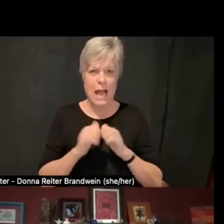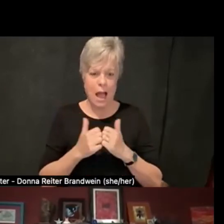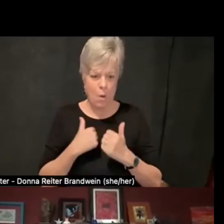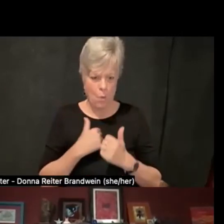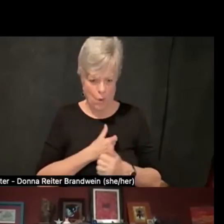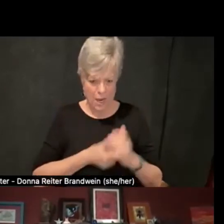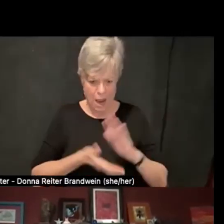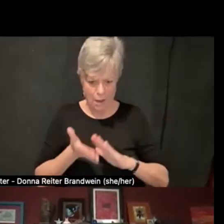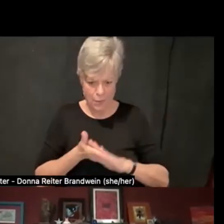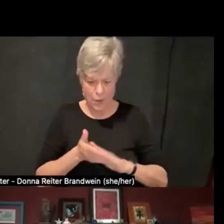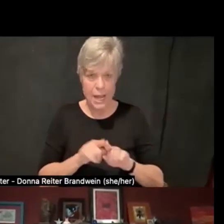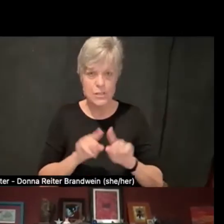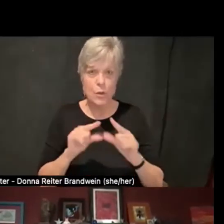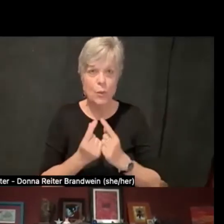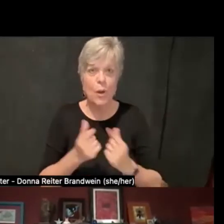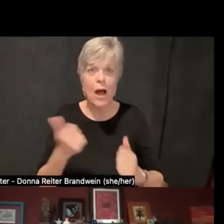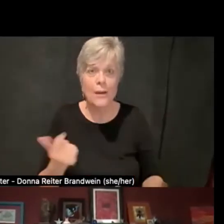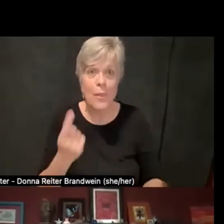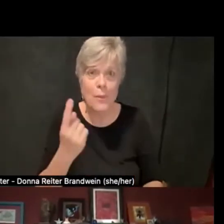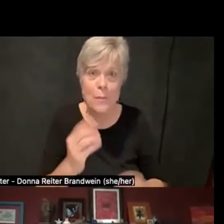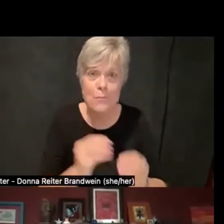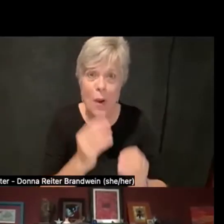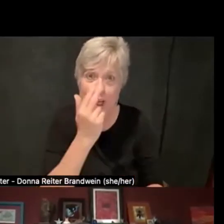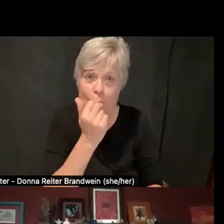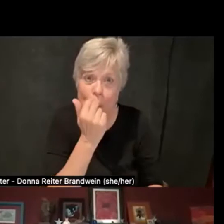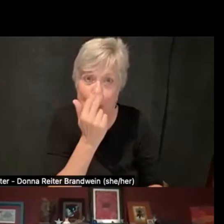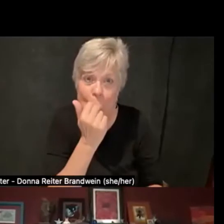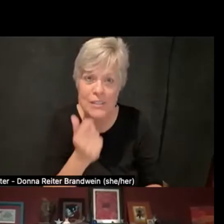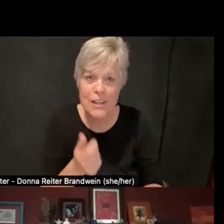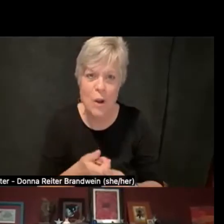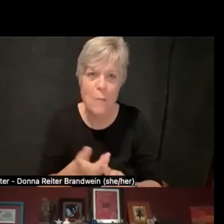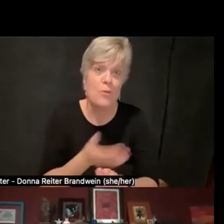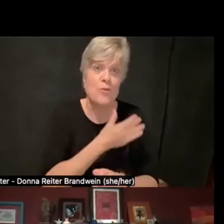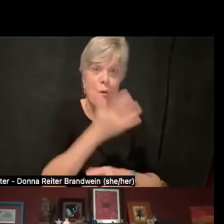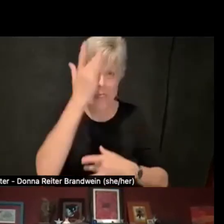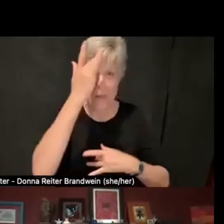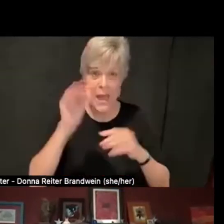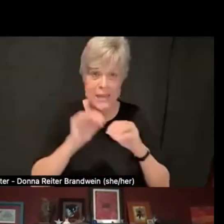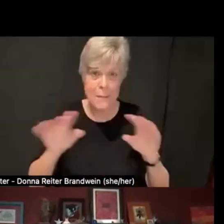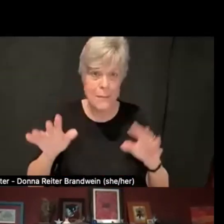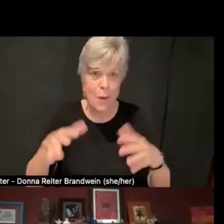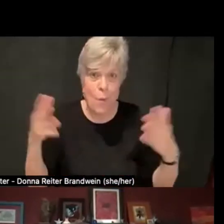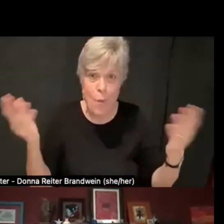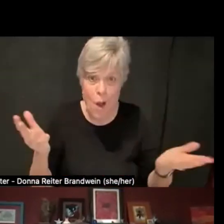Another more humorous one from before the pandemic was we had an issue of people